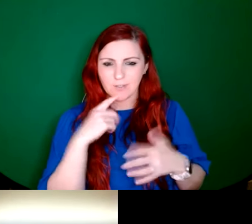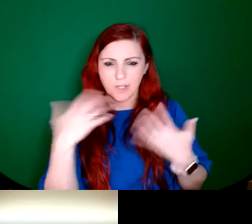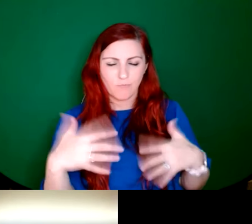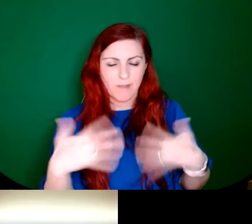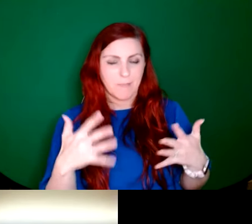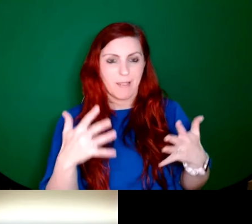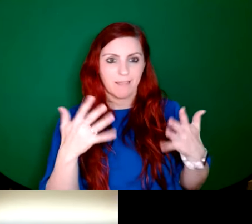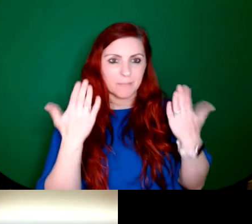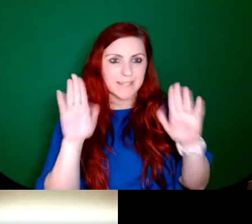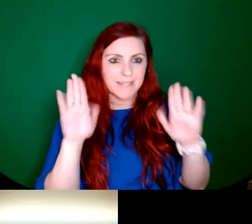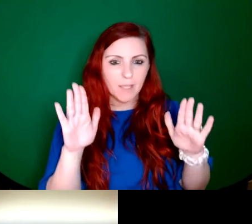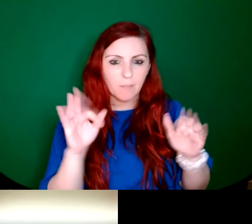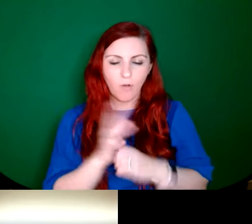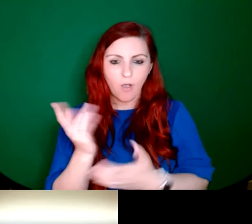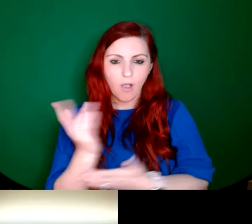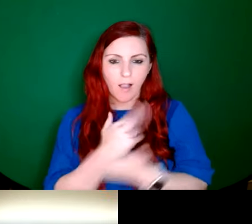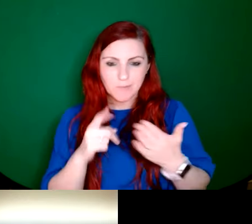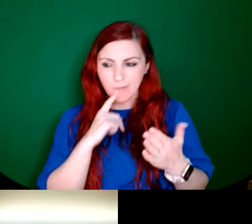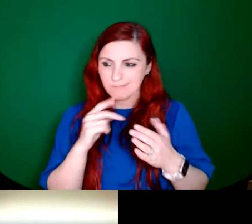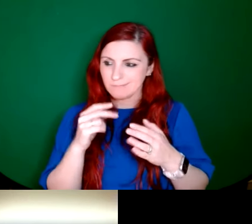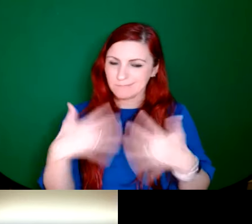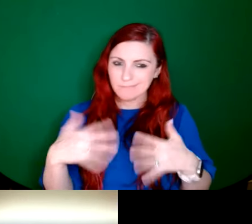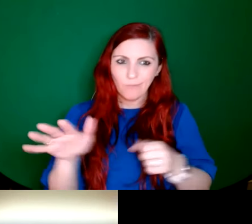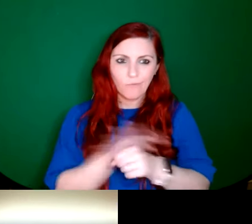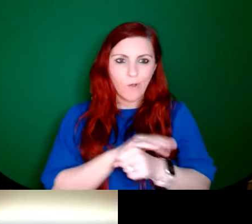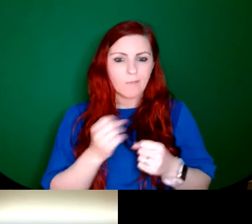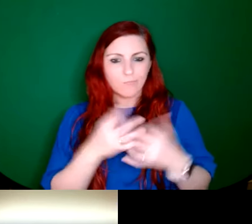because of course it has incredible bright colours. And because although we have